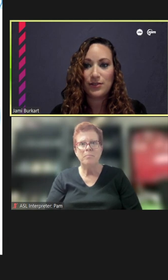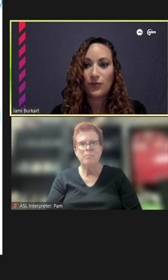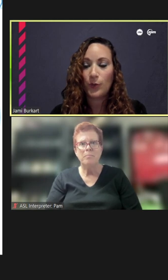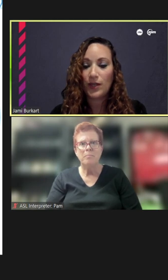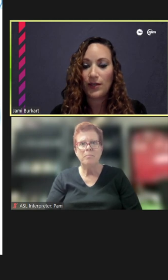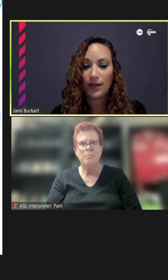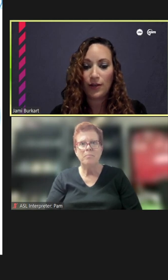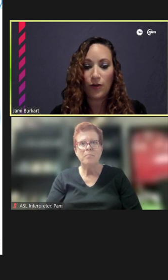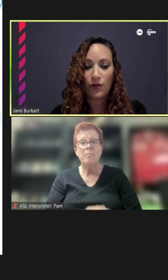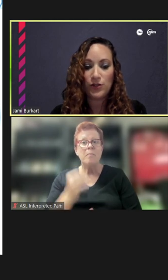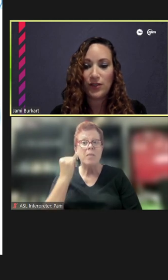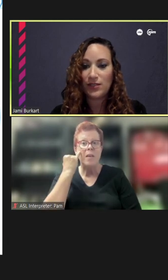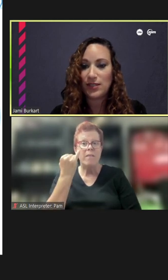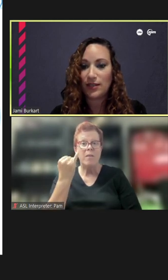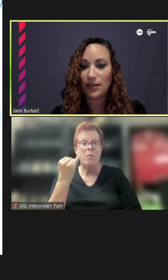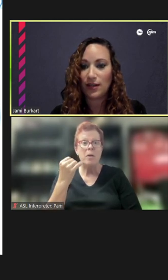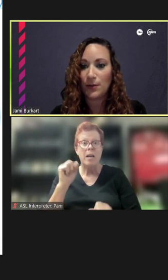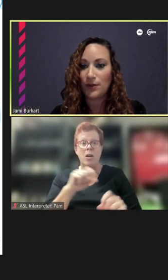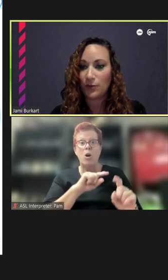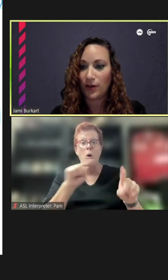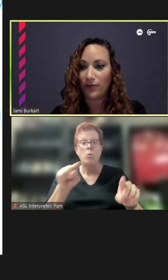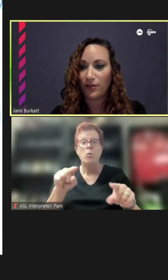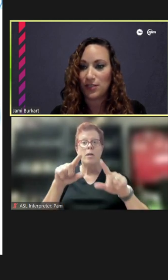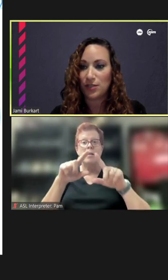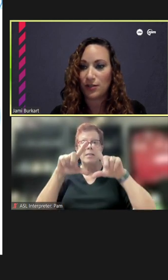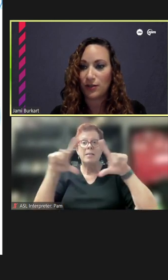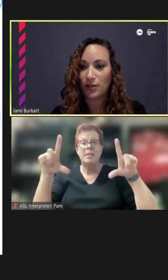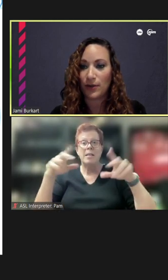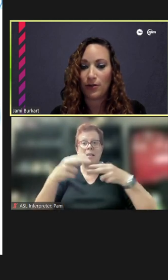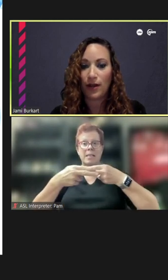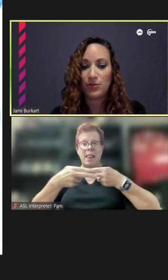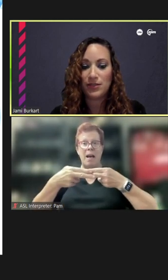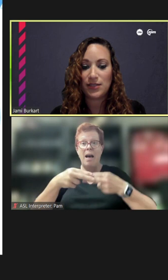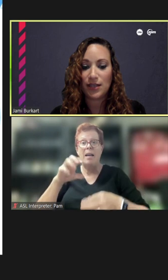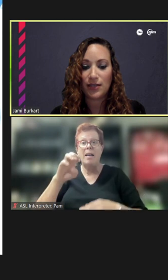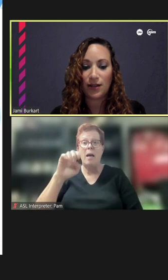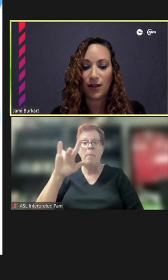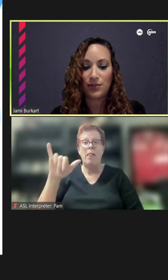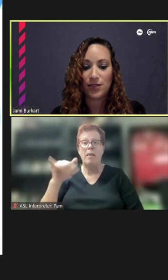so if we can head over to that slide that Emily referenced earlier about how to stay in contact